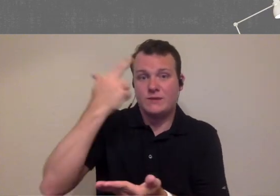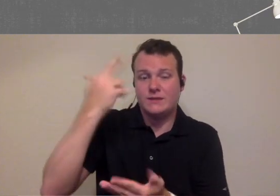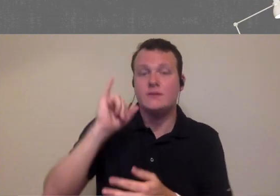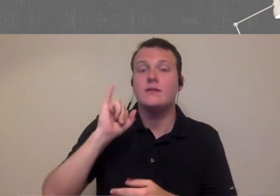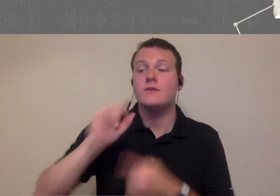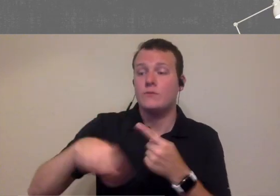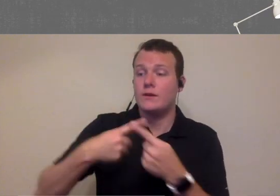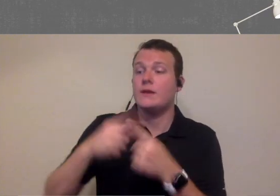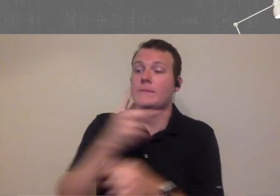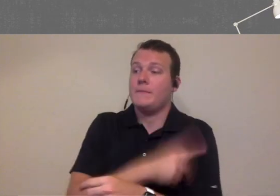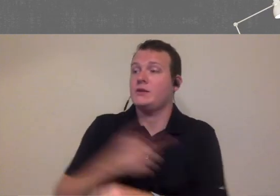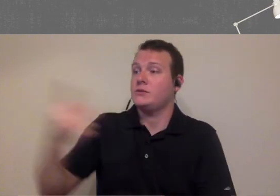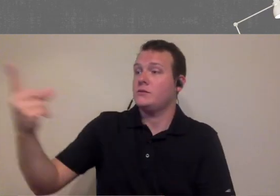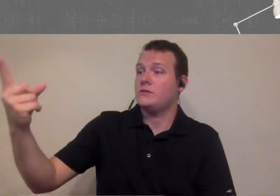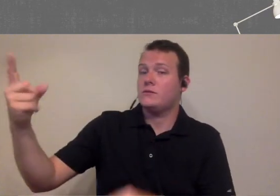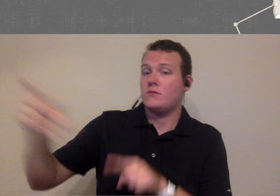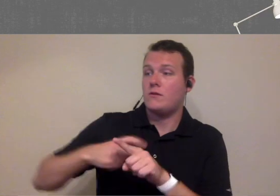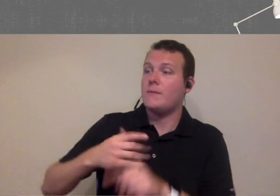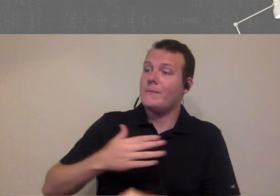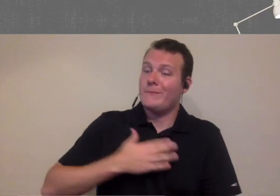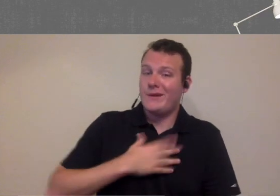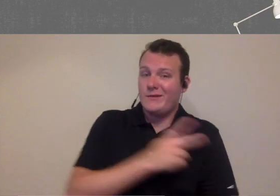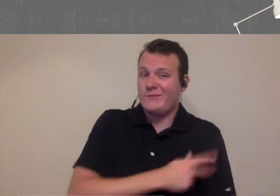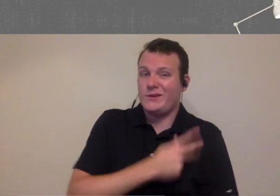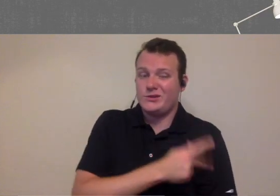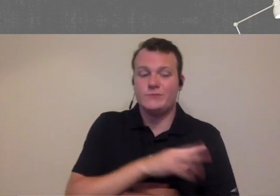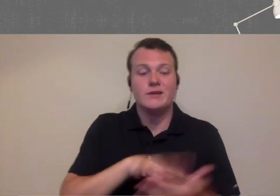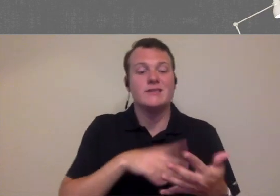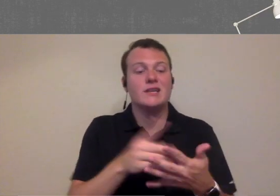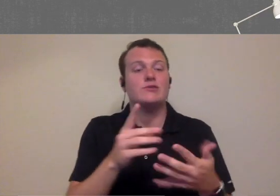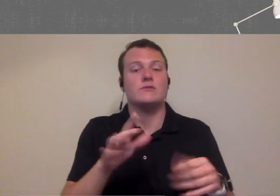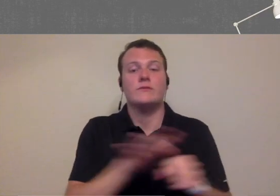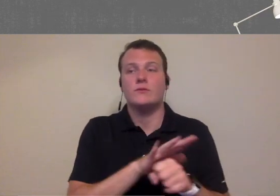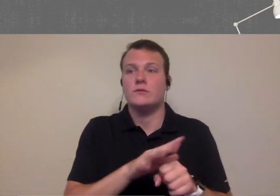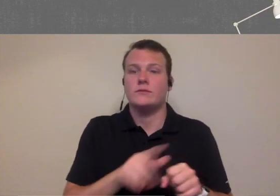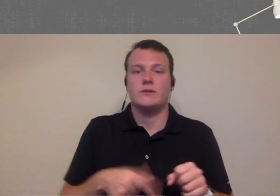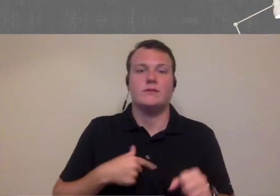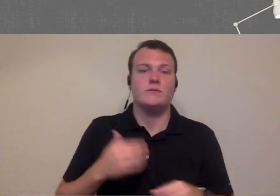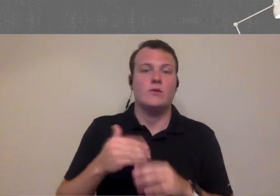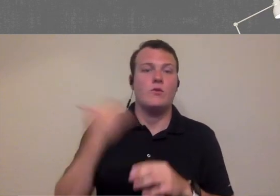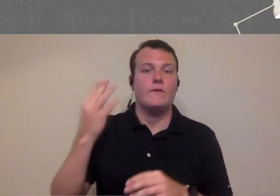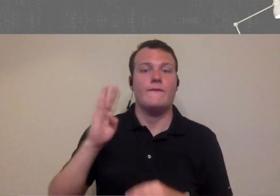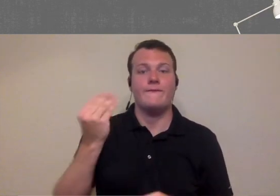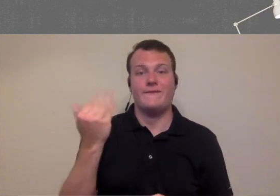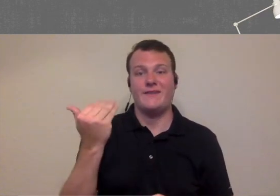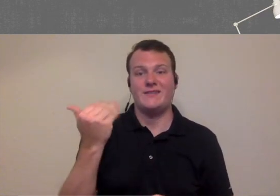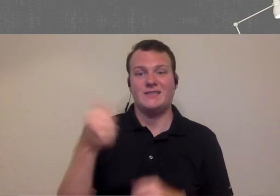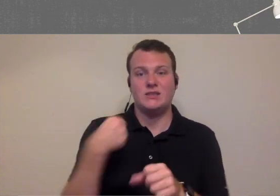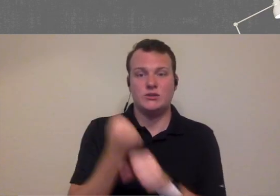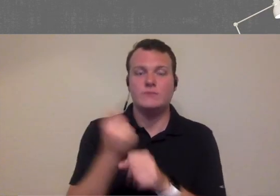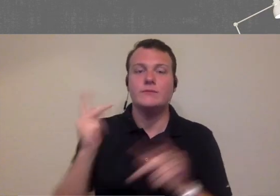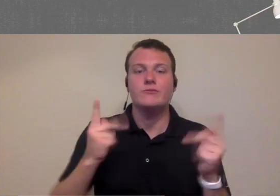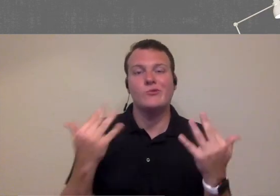this very reason when a patient called in if it's one of my patients my schedule books up I've been with the practice over 15 years so people might